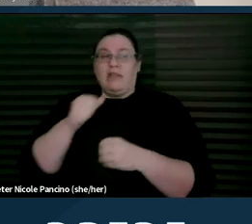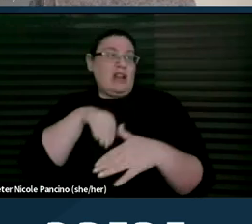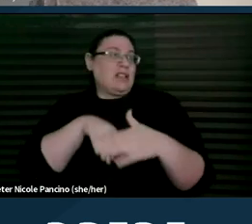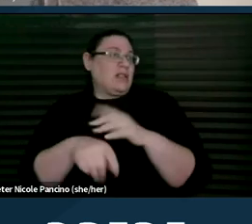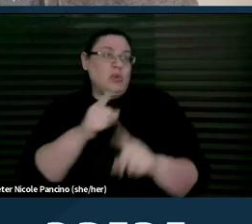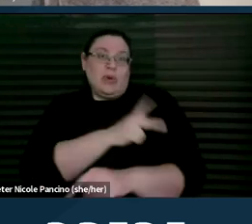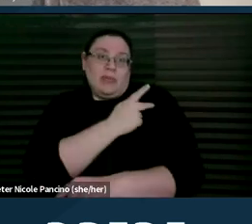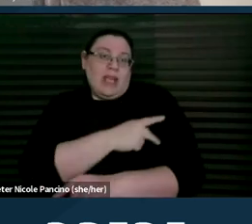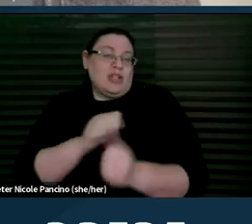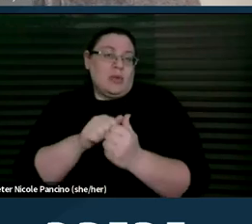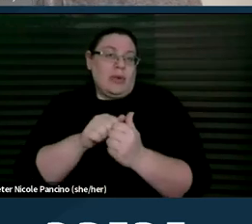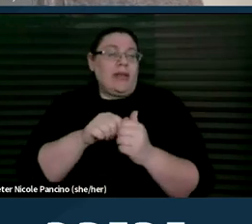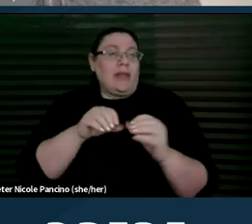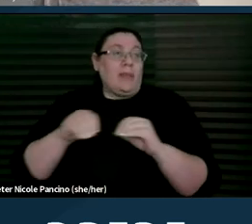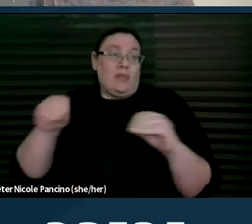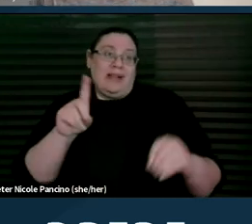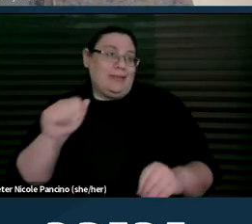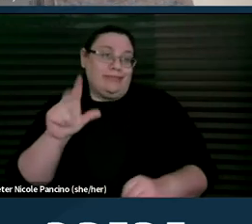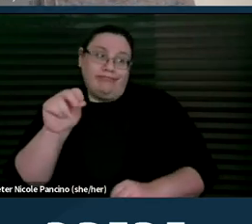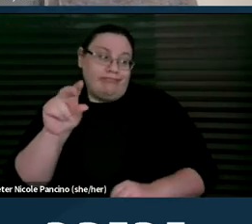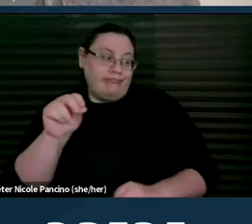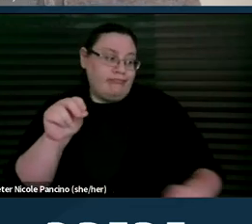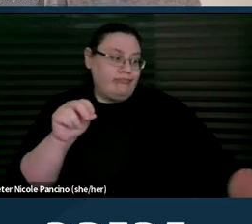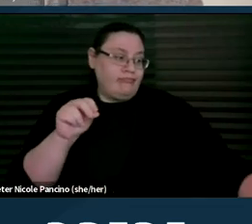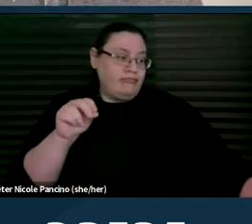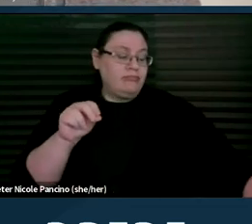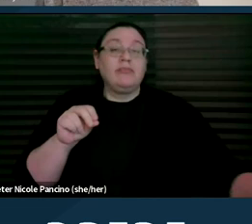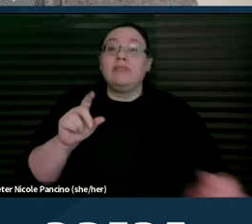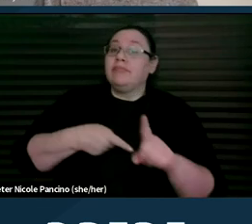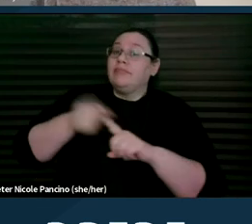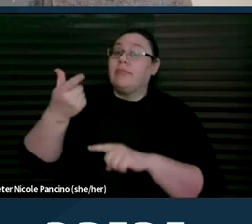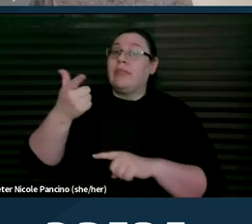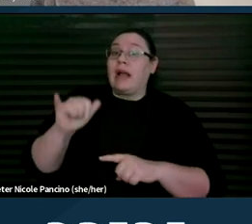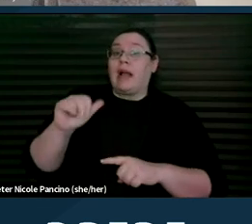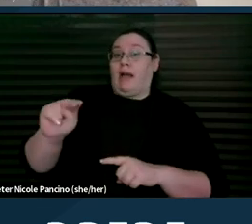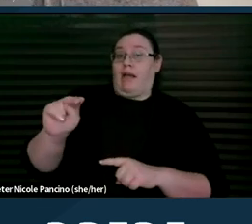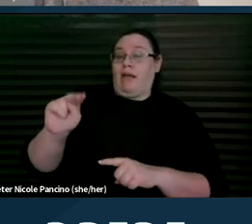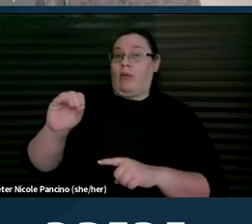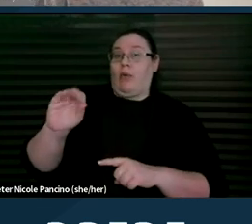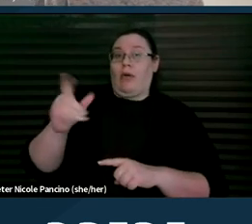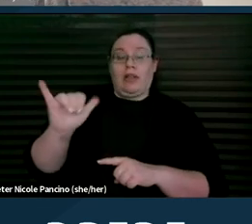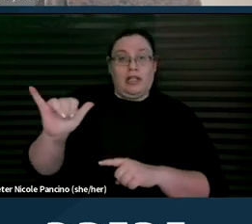with a mobility disability. And gynecology offices had the highest rate of inaccessibility